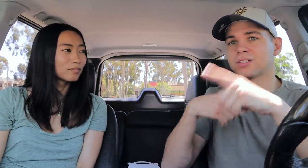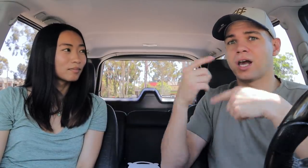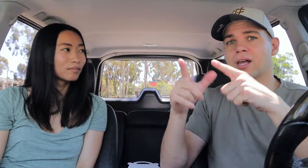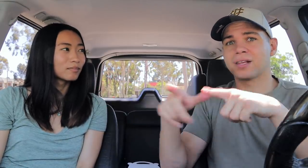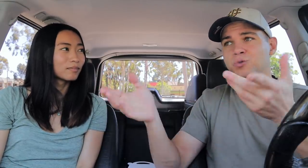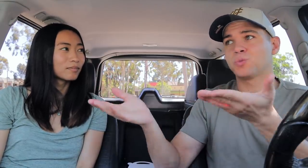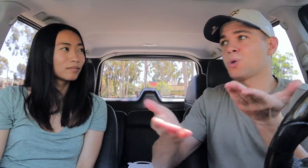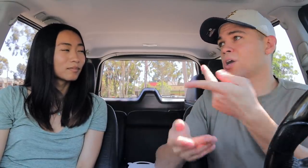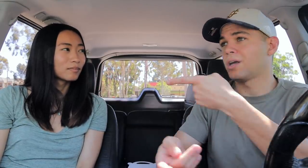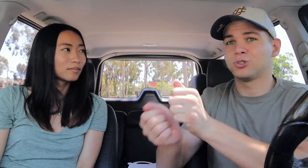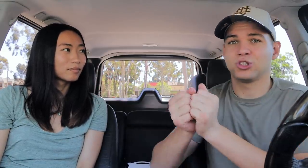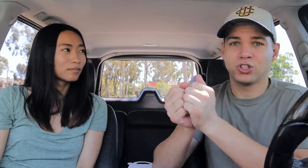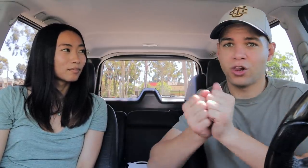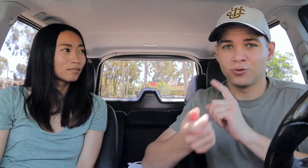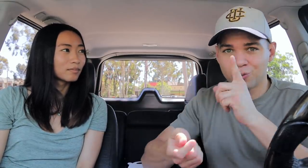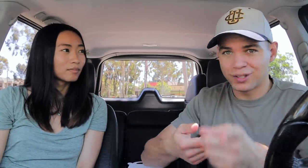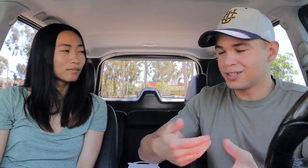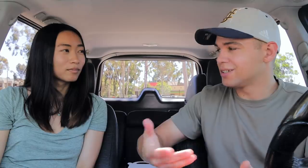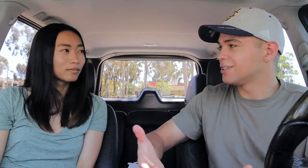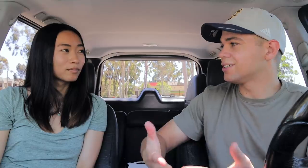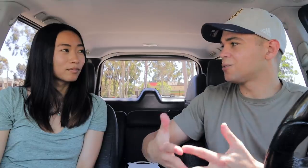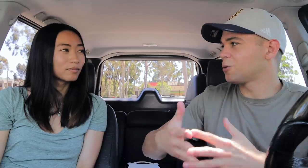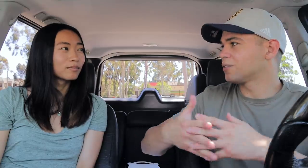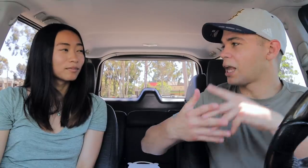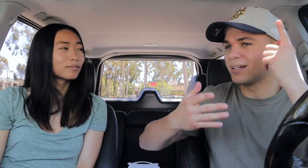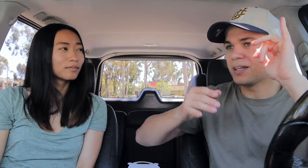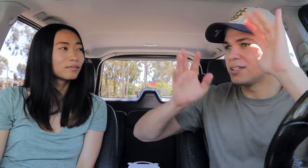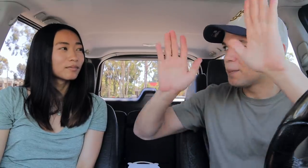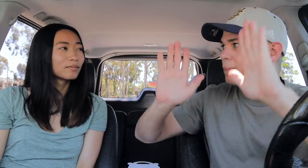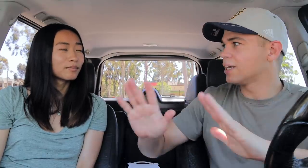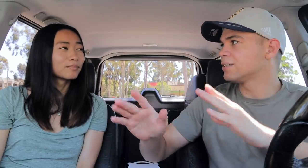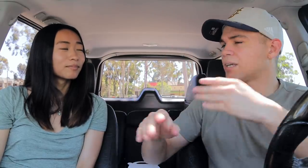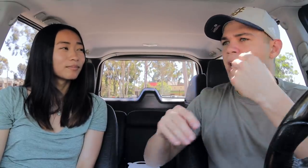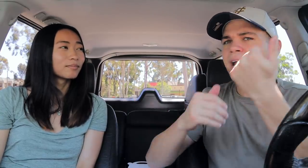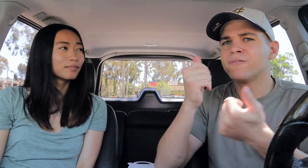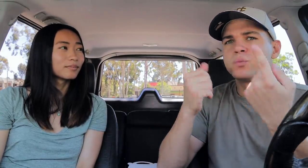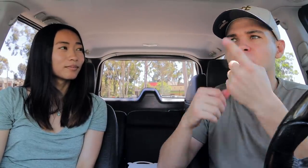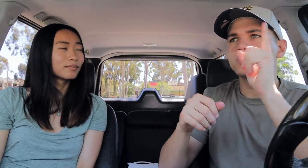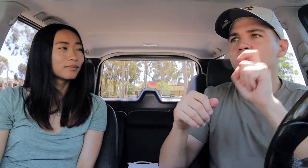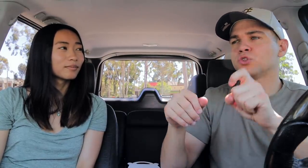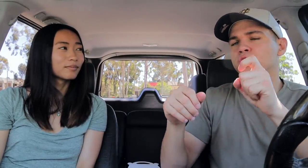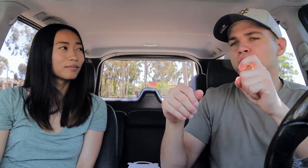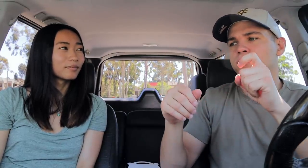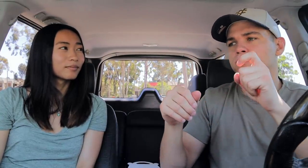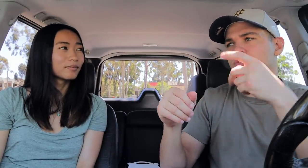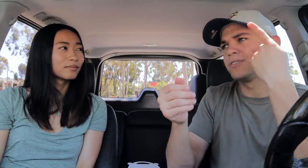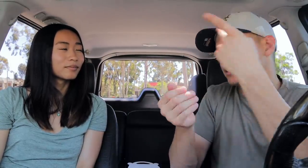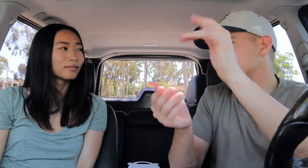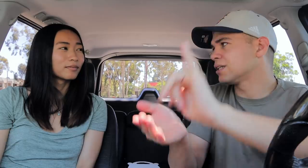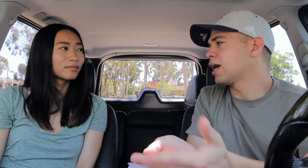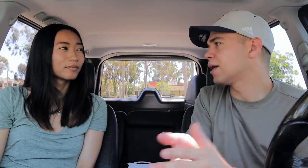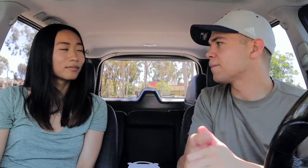sign language brought us together really. I think that's awesome and everyone should see that